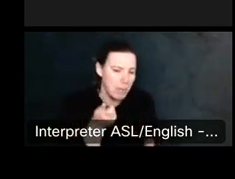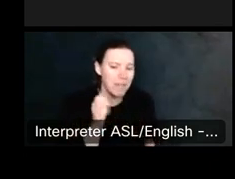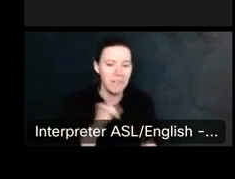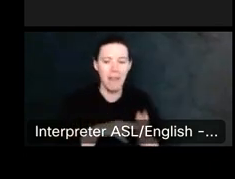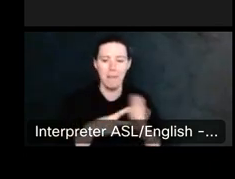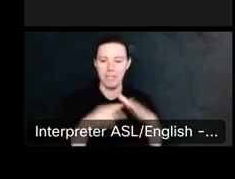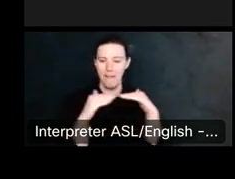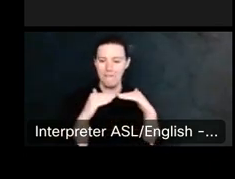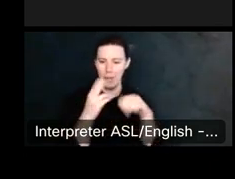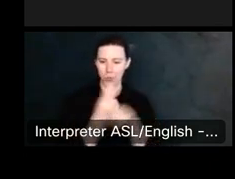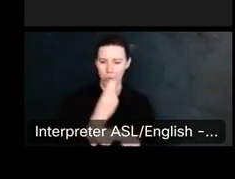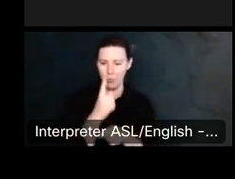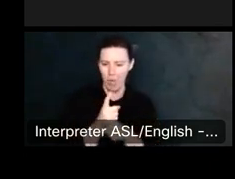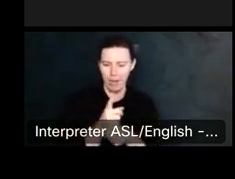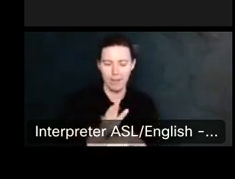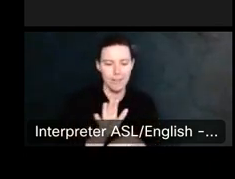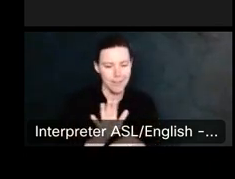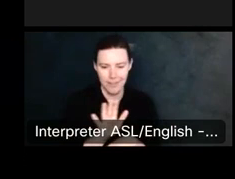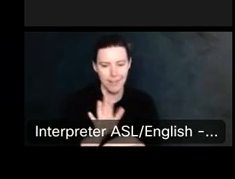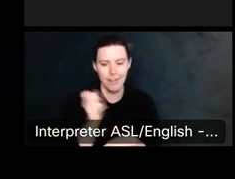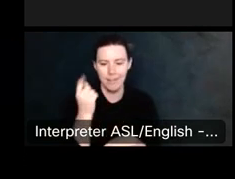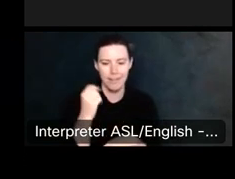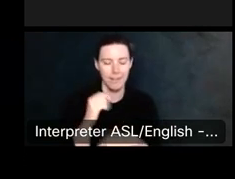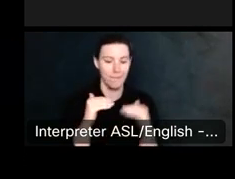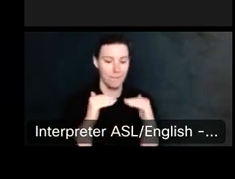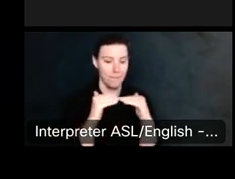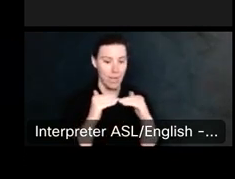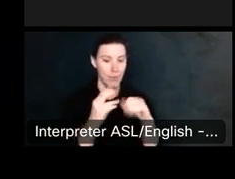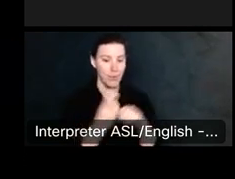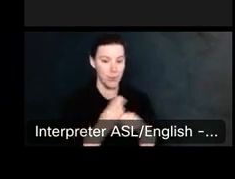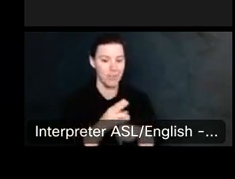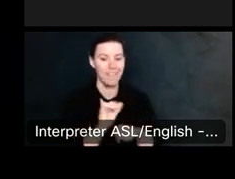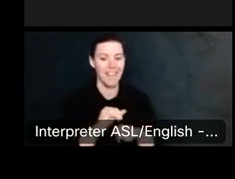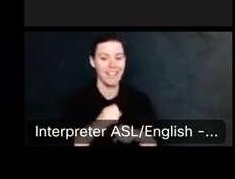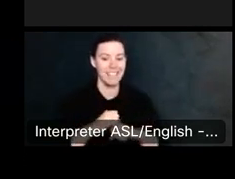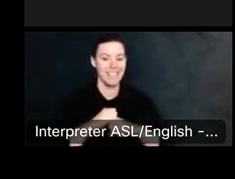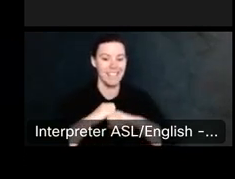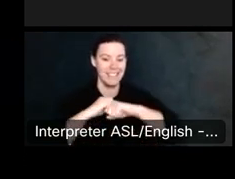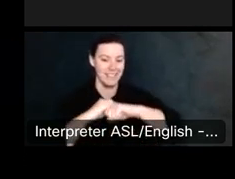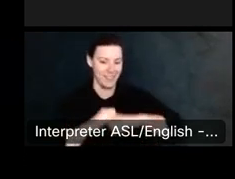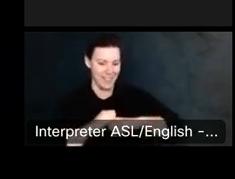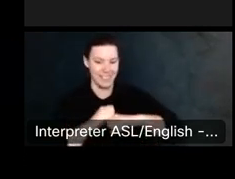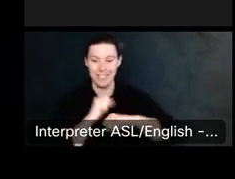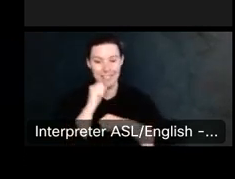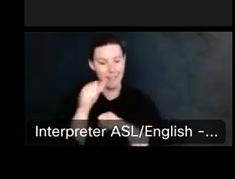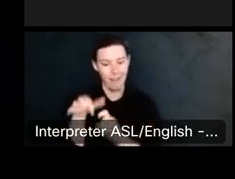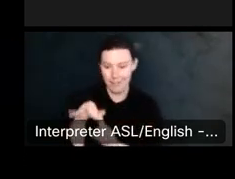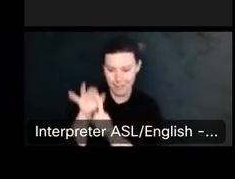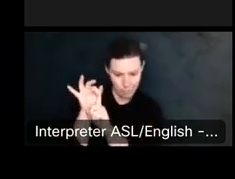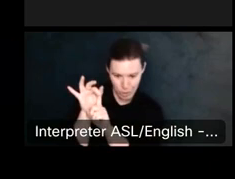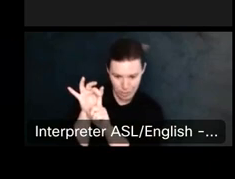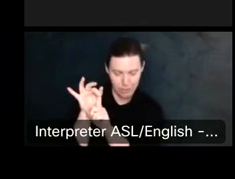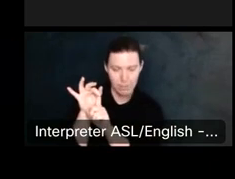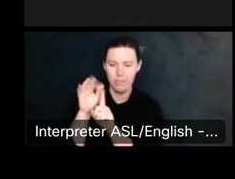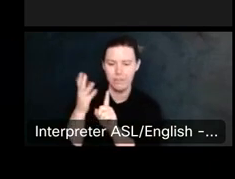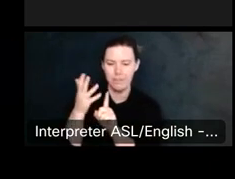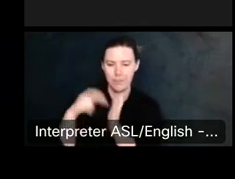They're used under our copyright laws is a defense um, it's not an exception to copy. Right? So, that means that.